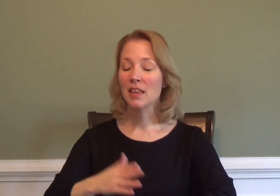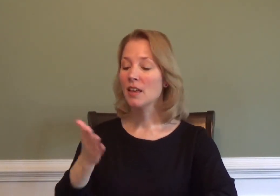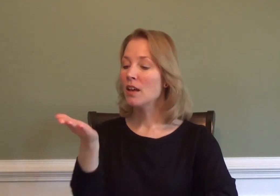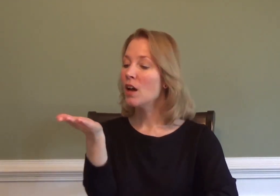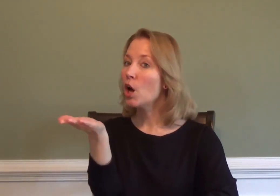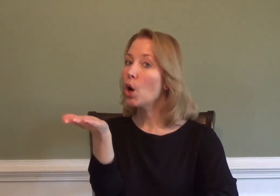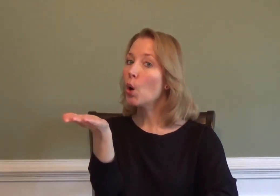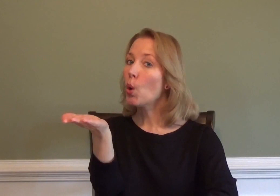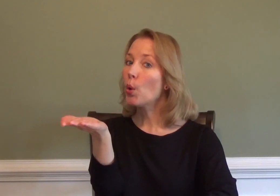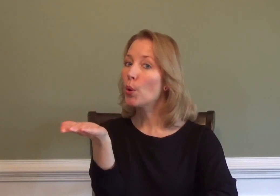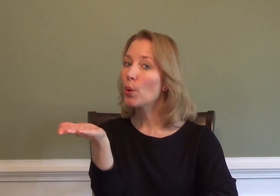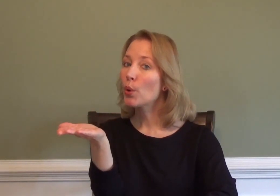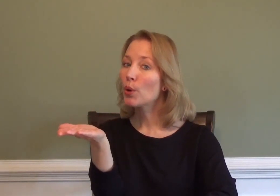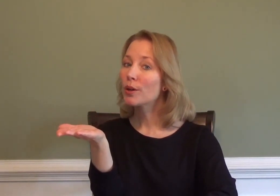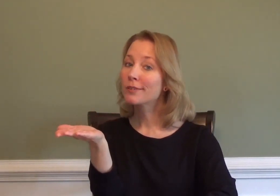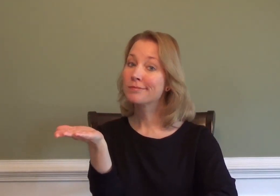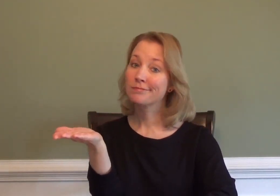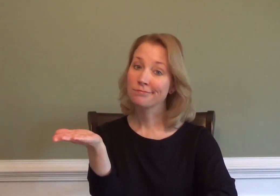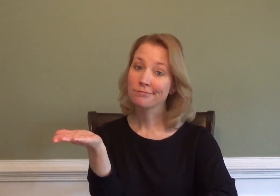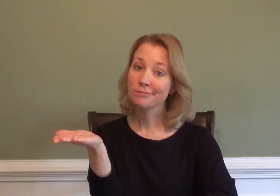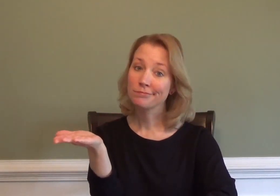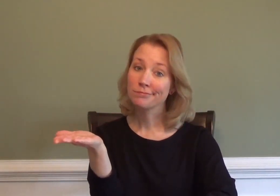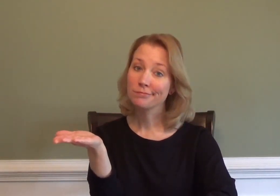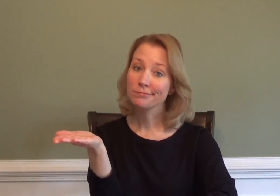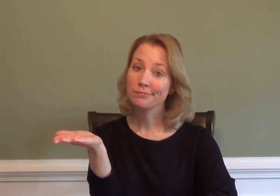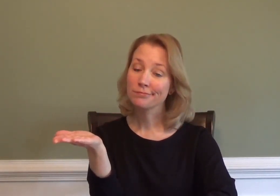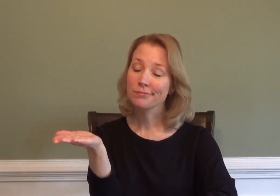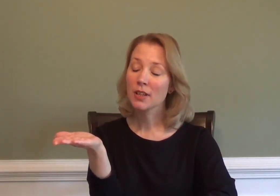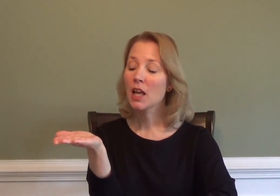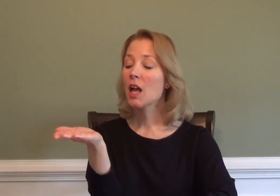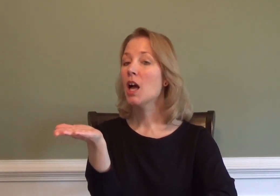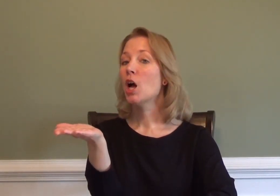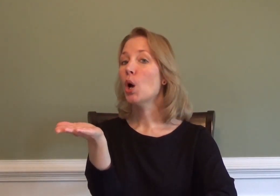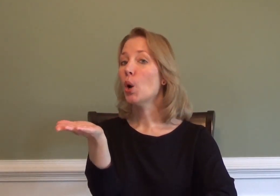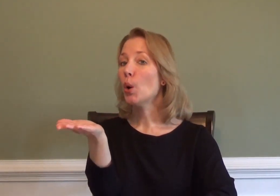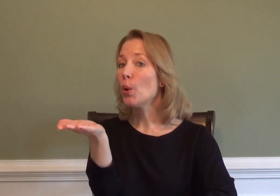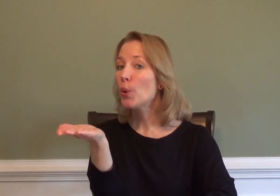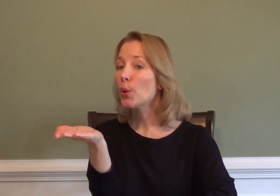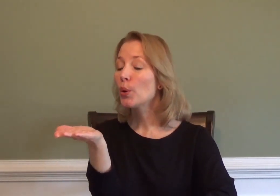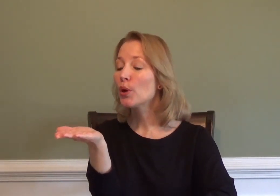BLOW-AIR ("I have no money")